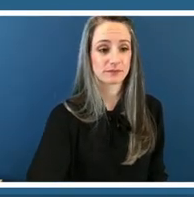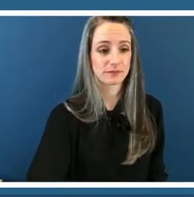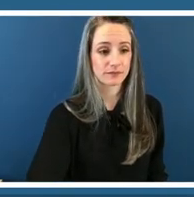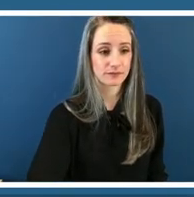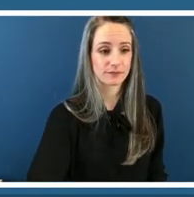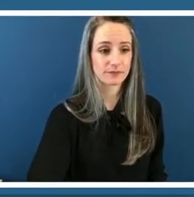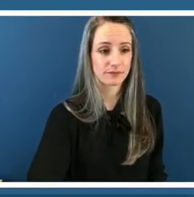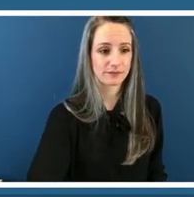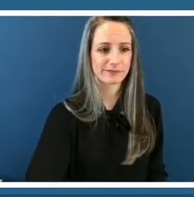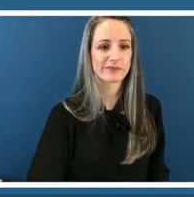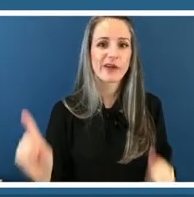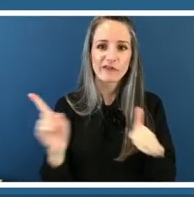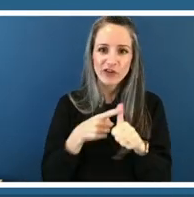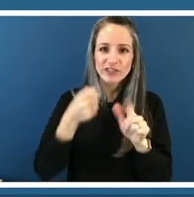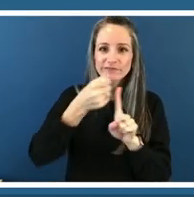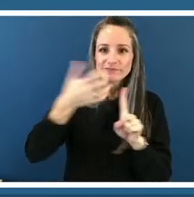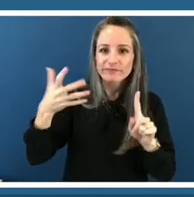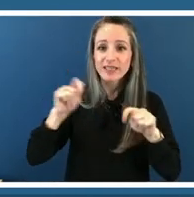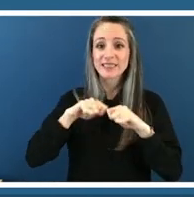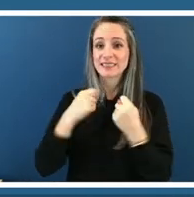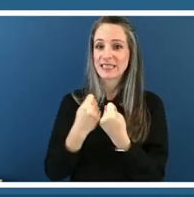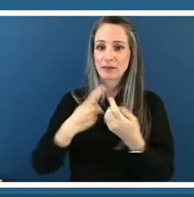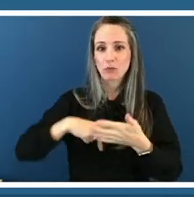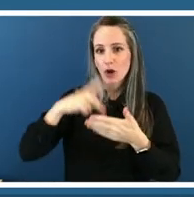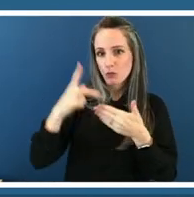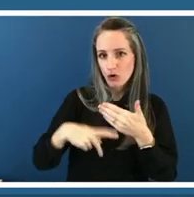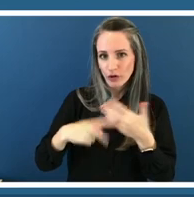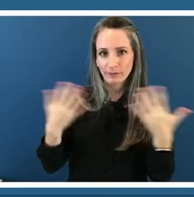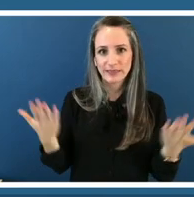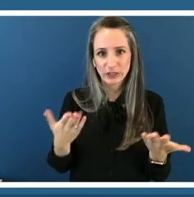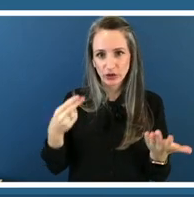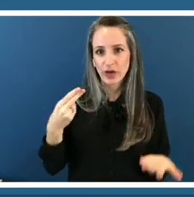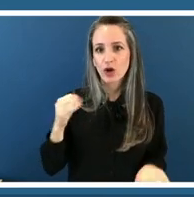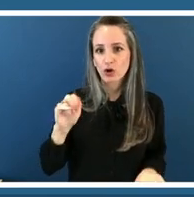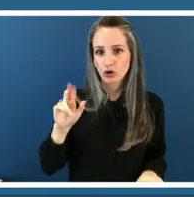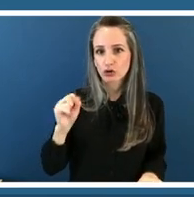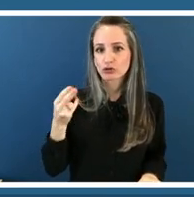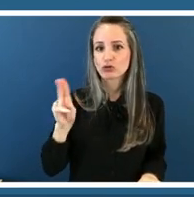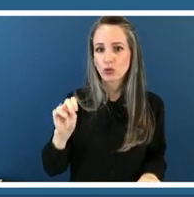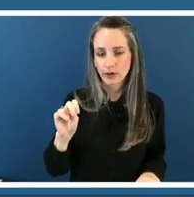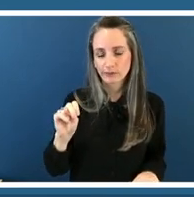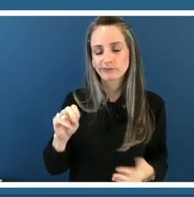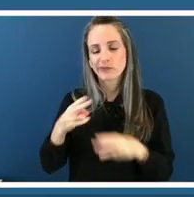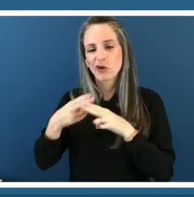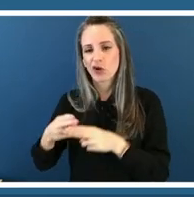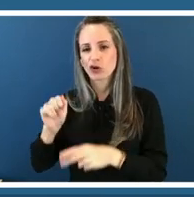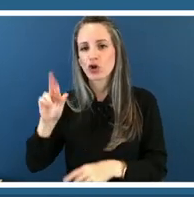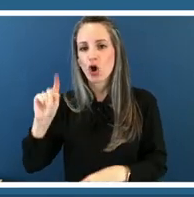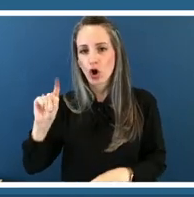hershon which we call art lab then we're going to talk about our